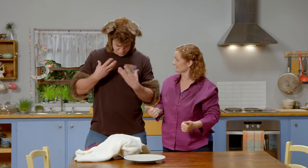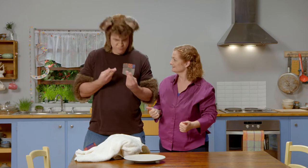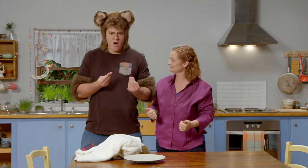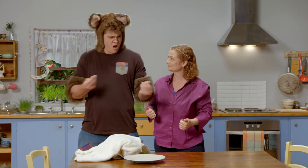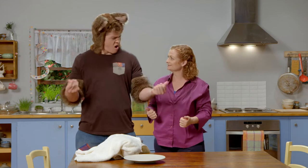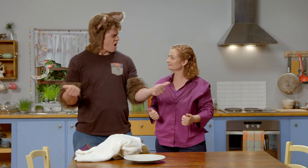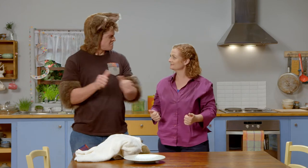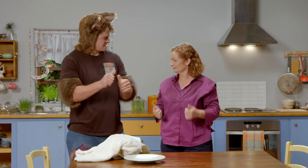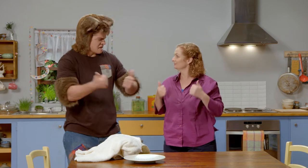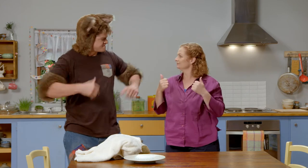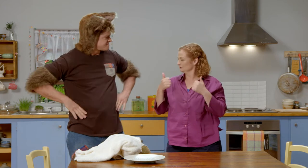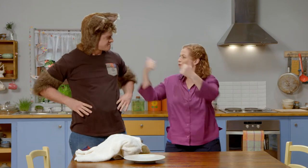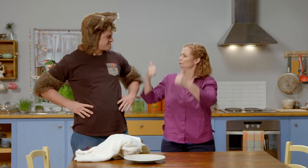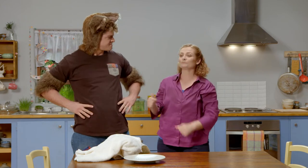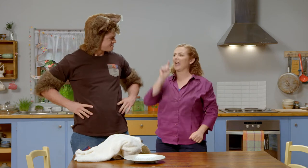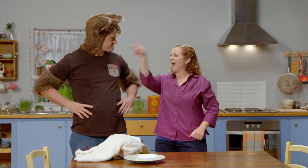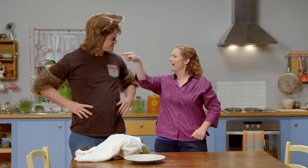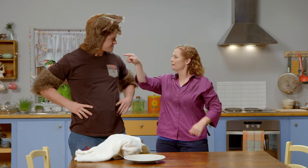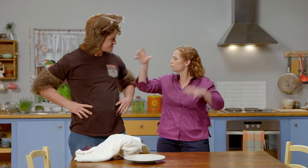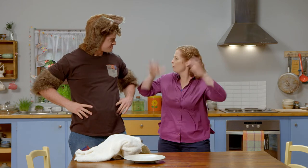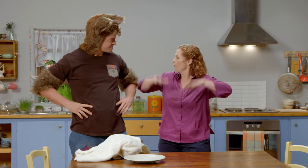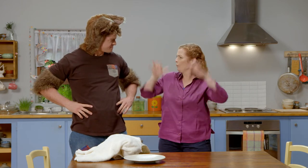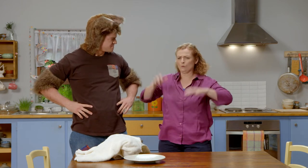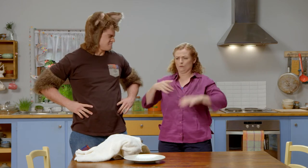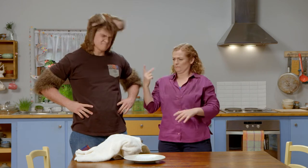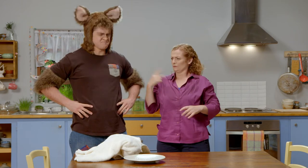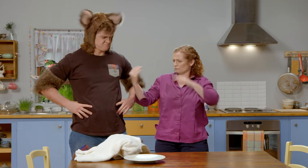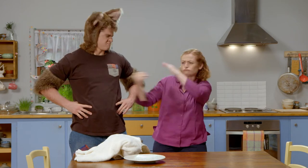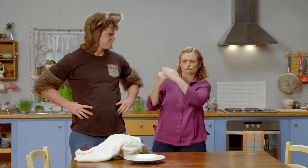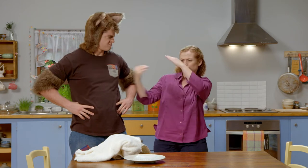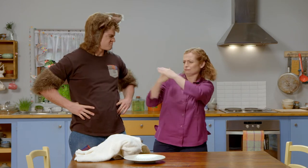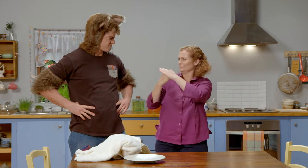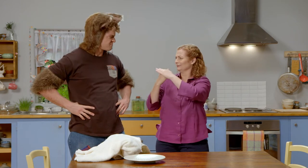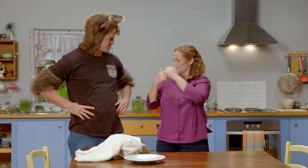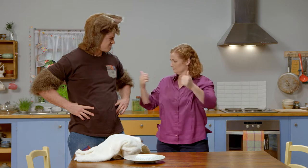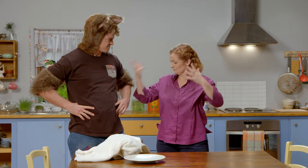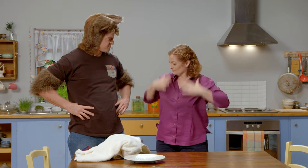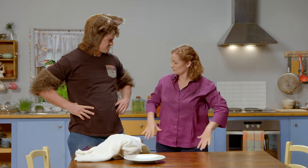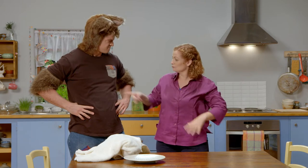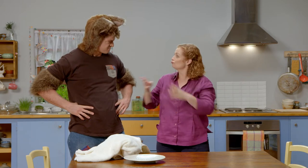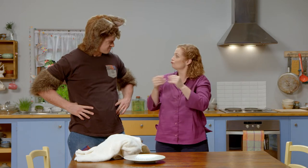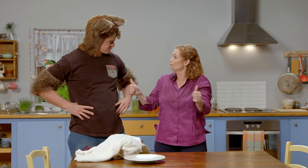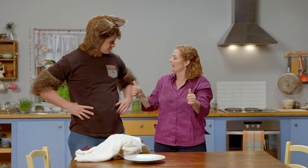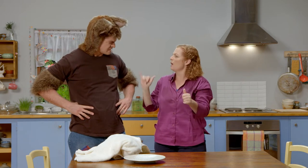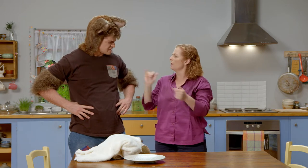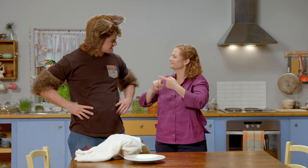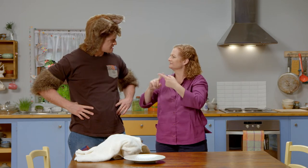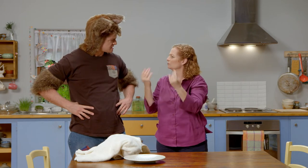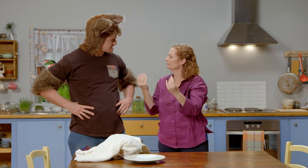That's better; I'm all dry now. It was quite heavy outside with the rain, we've come inside now and it's dry.